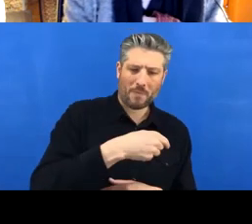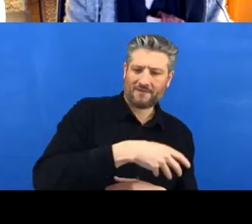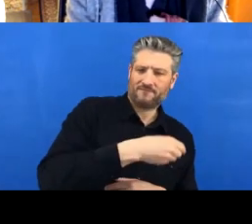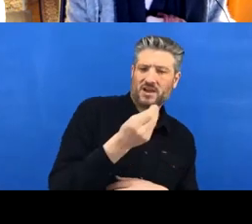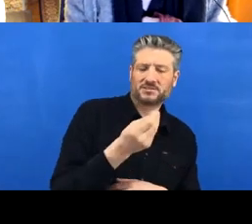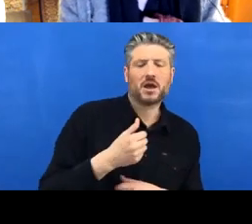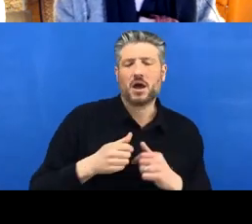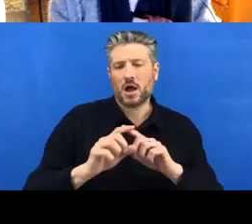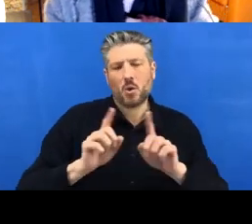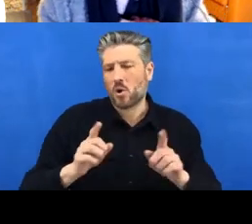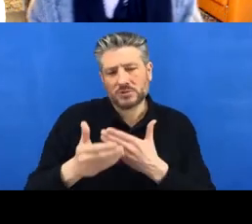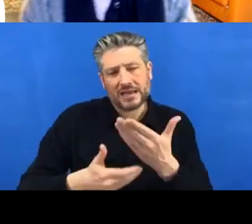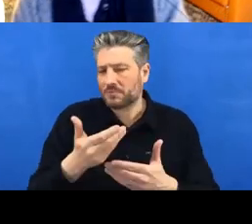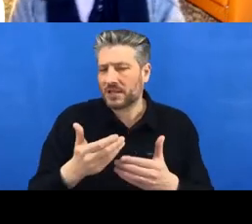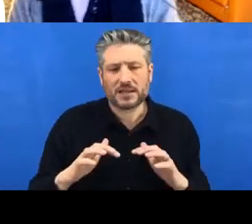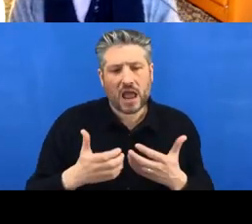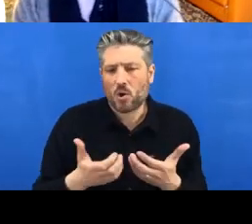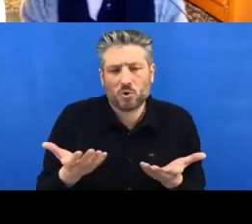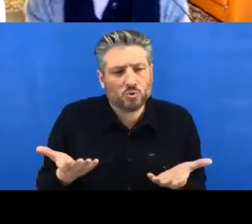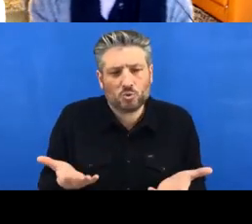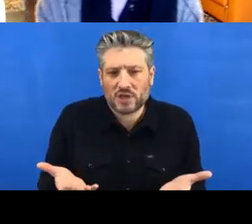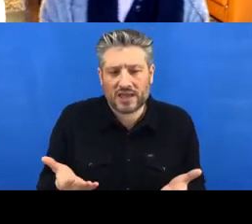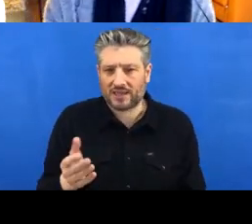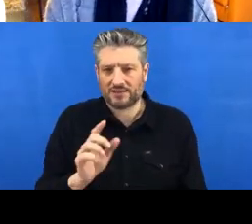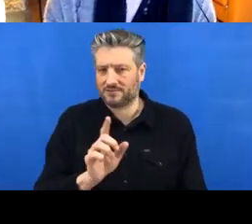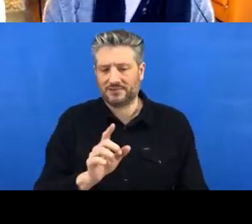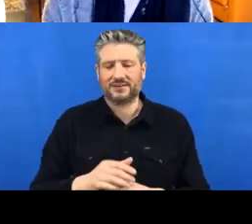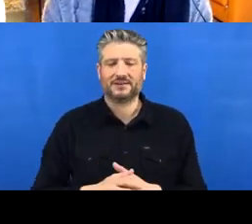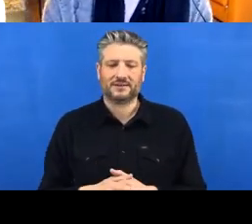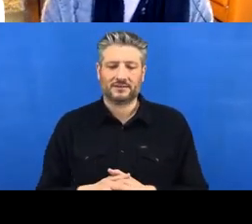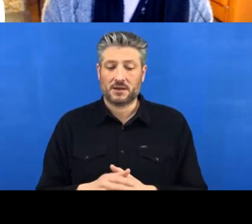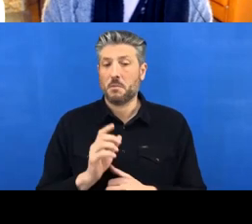but it’s possible and it's not so complicated.